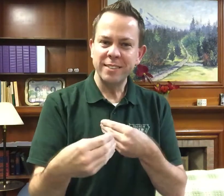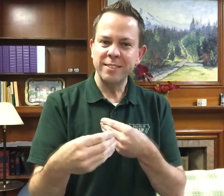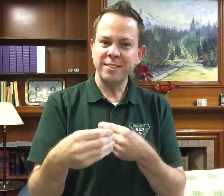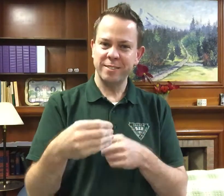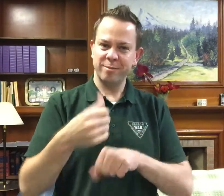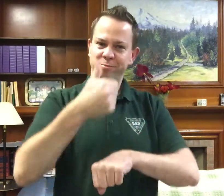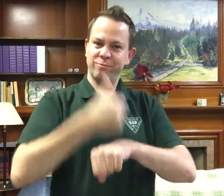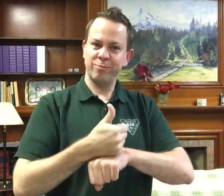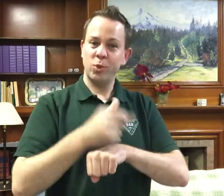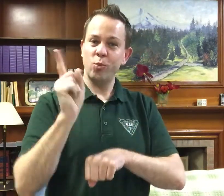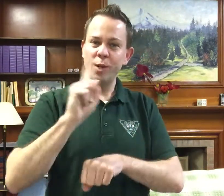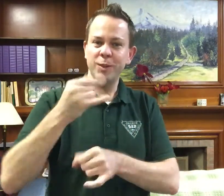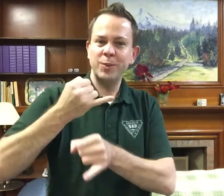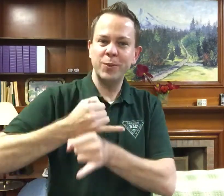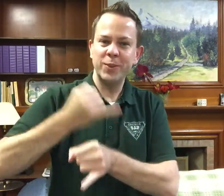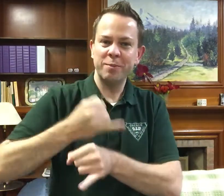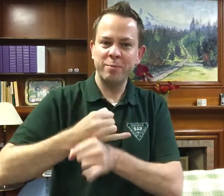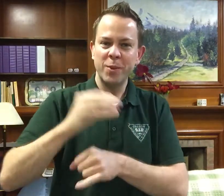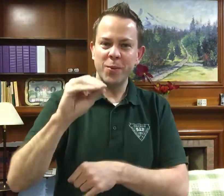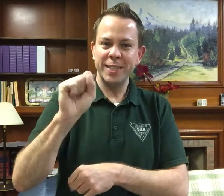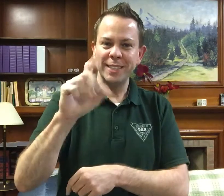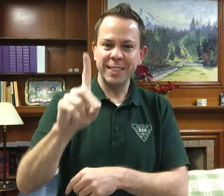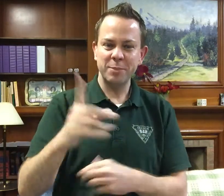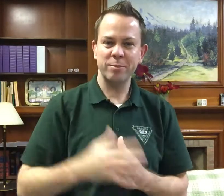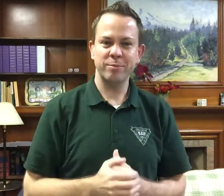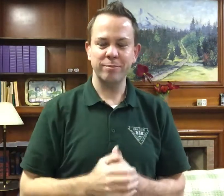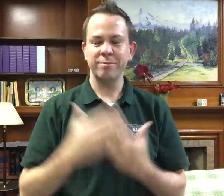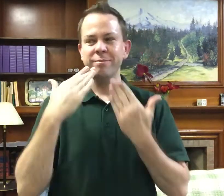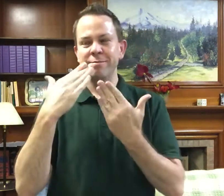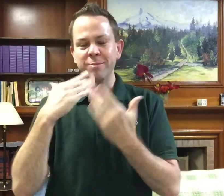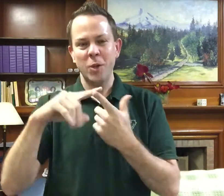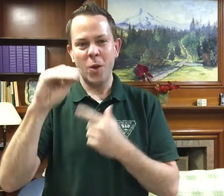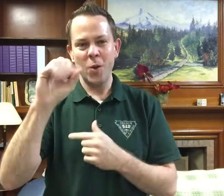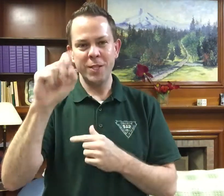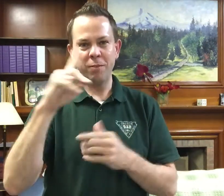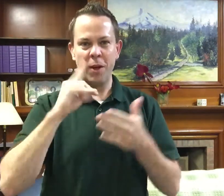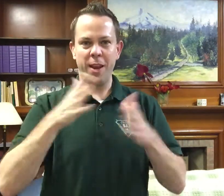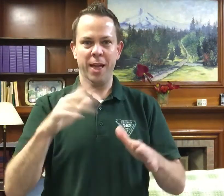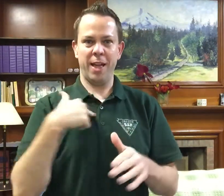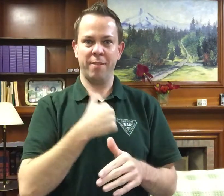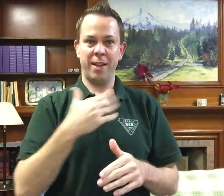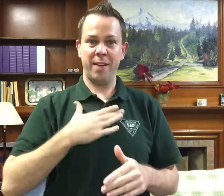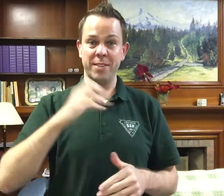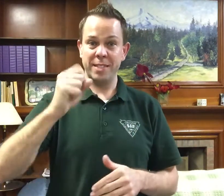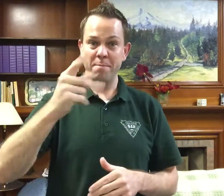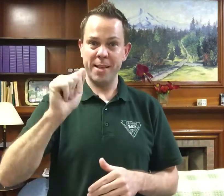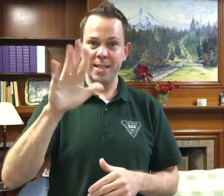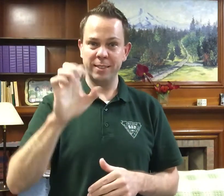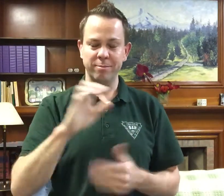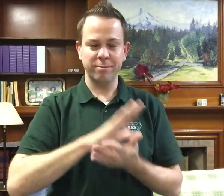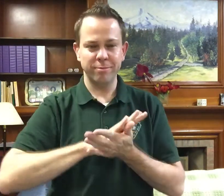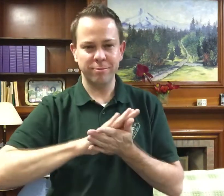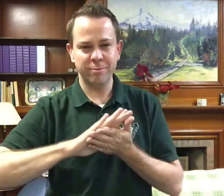This is in our office located at the Oregon School for the Deaf. I want to thank OSD for their kindness in offering us this space.